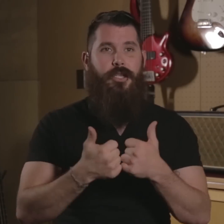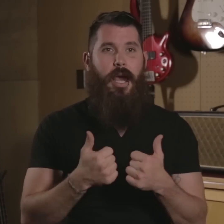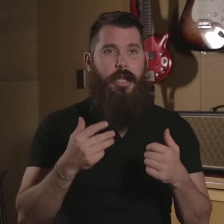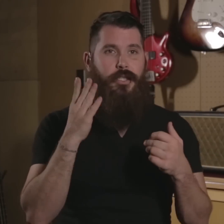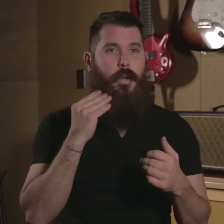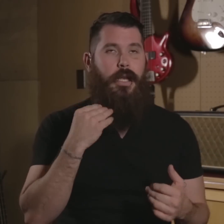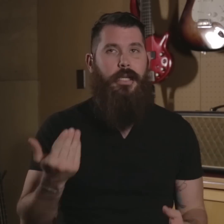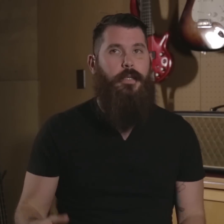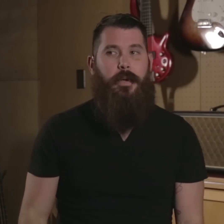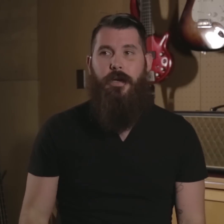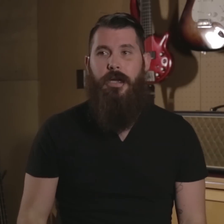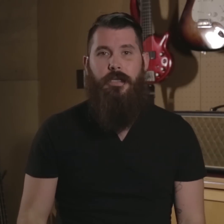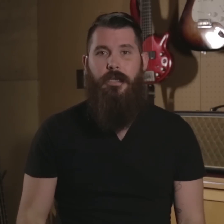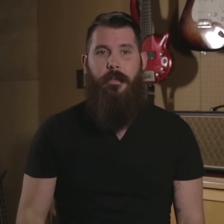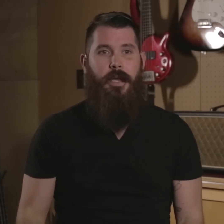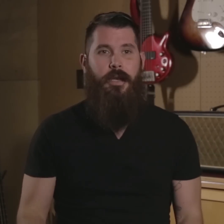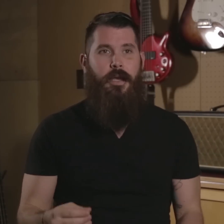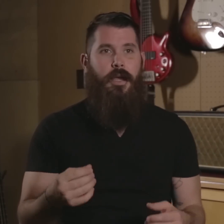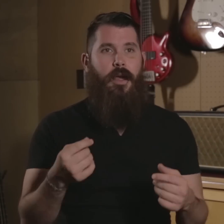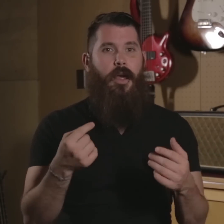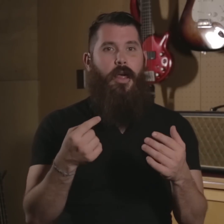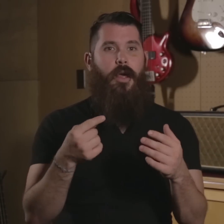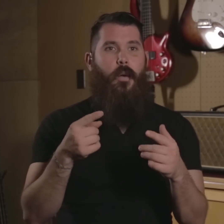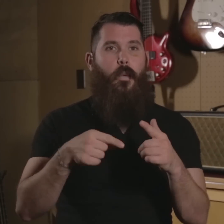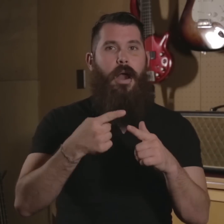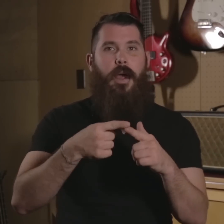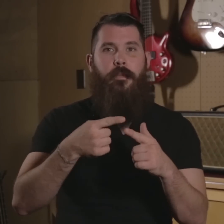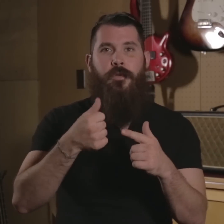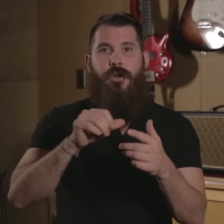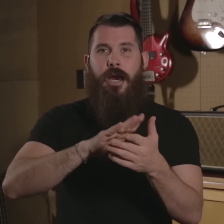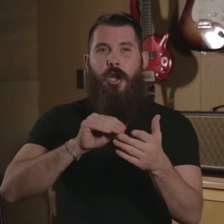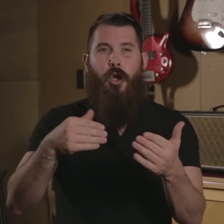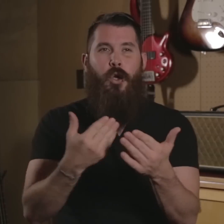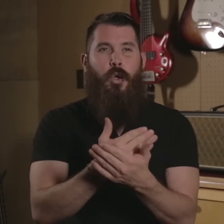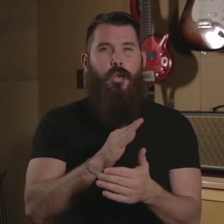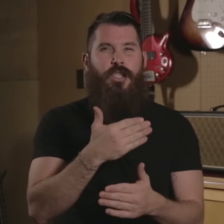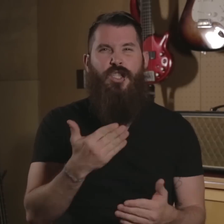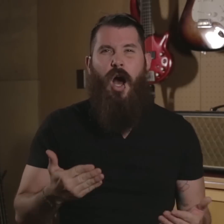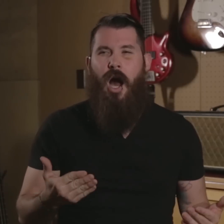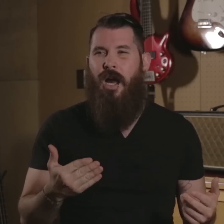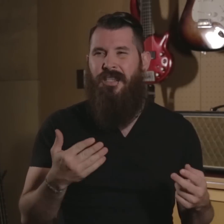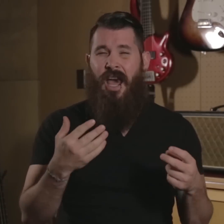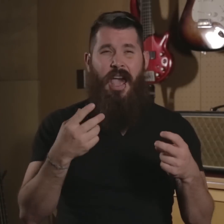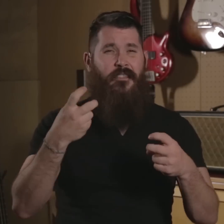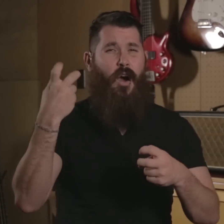challenge you can experience I mean. When I am trying learn new songs, I have a